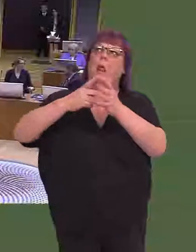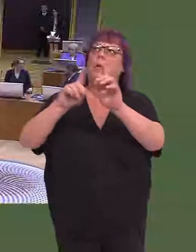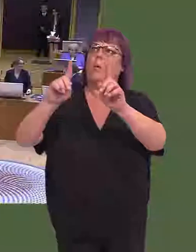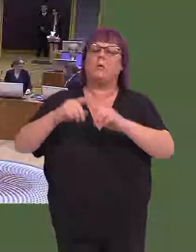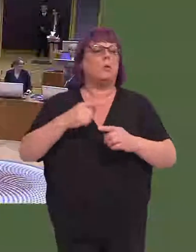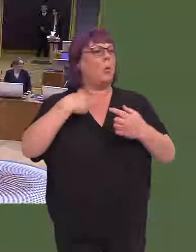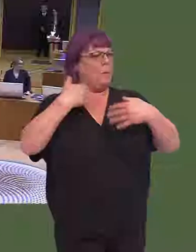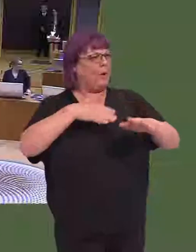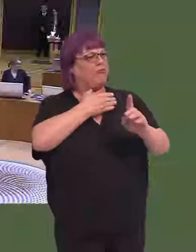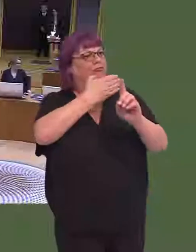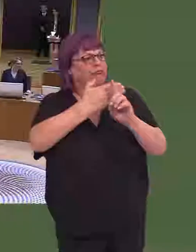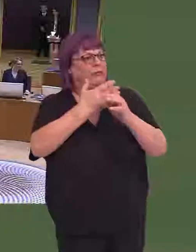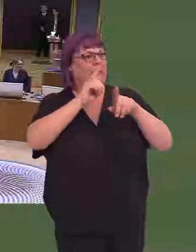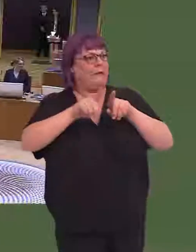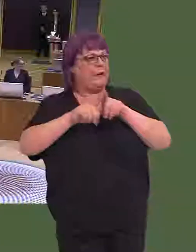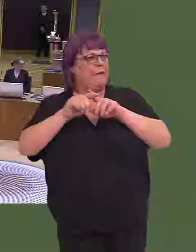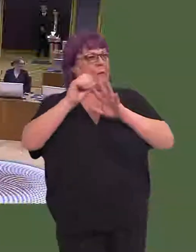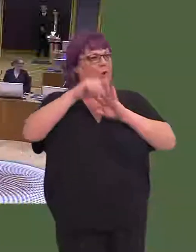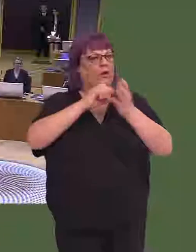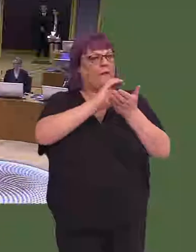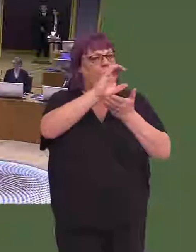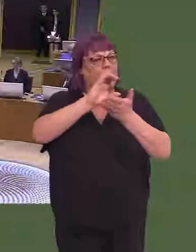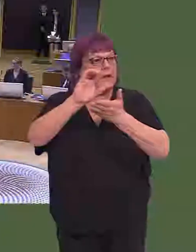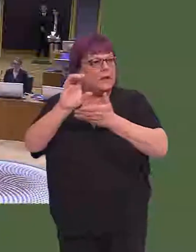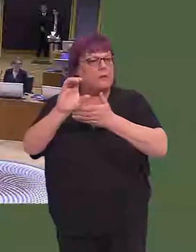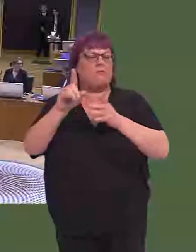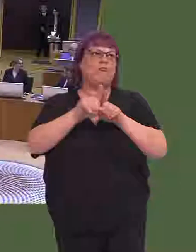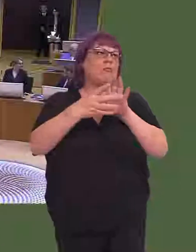we have provided support for a number of exciting capital projects and events in the area, for